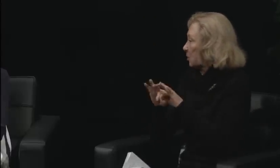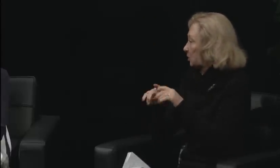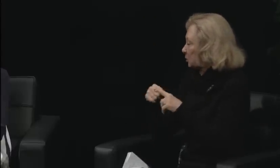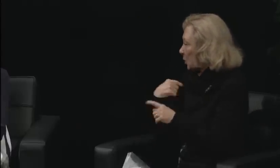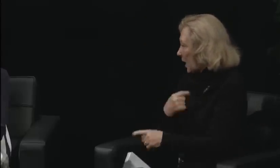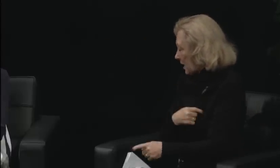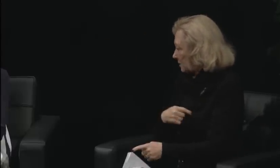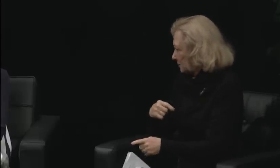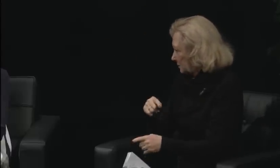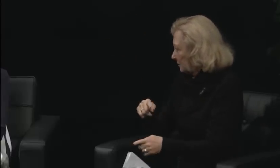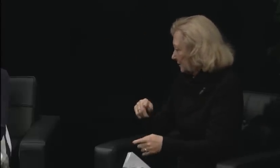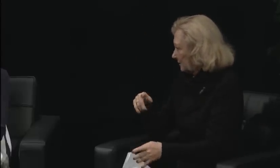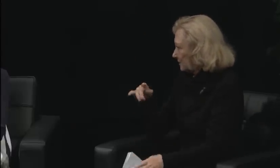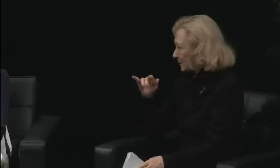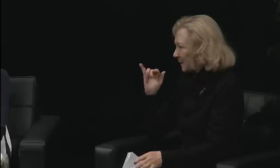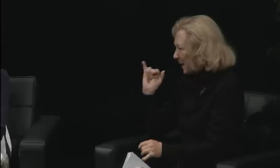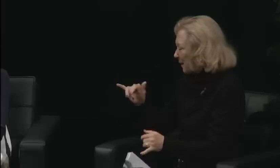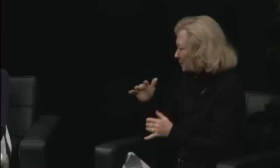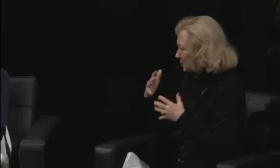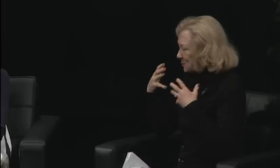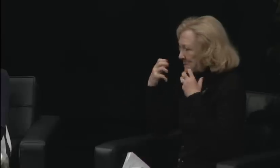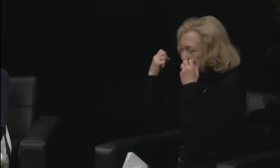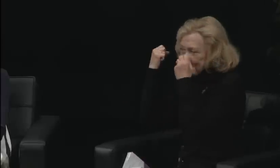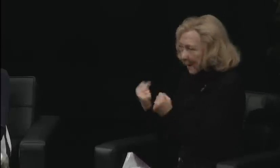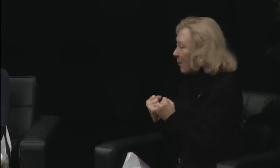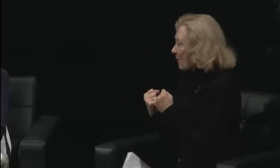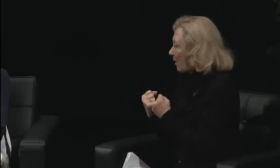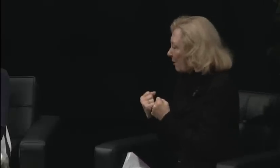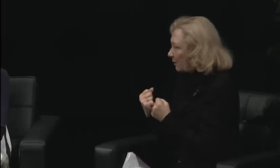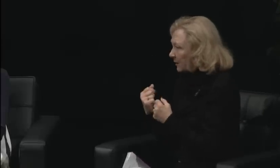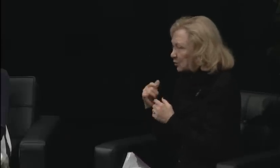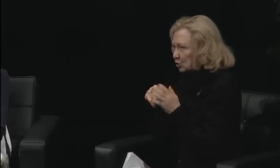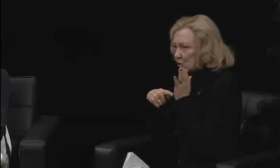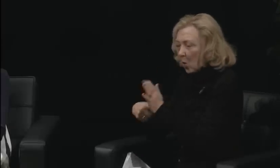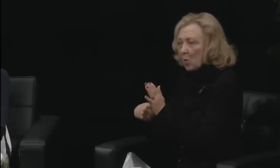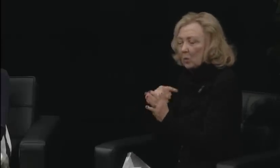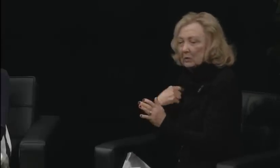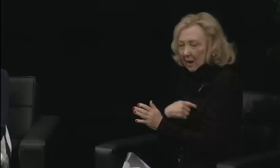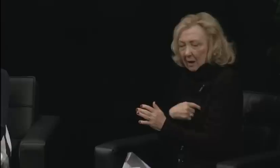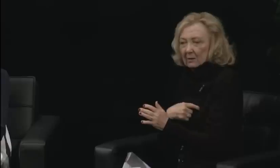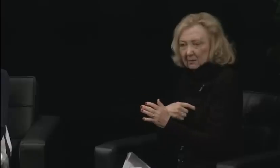And once all was said and done, I sat down with him